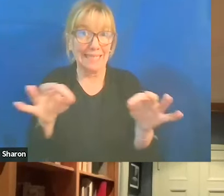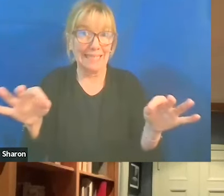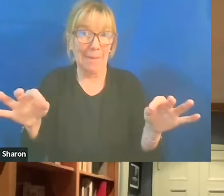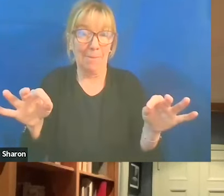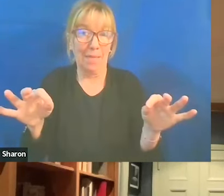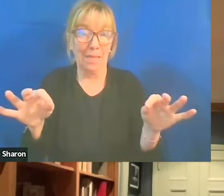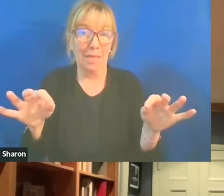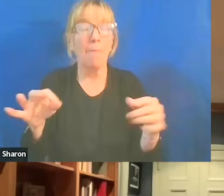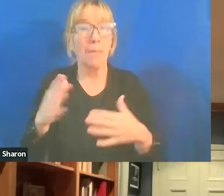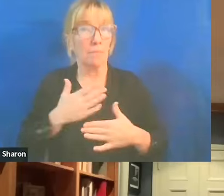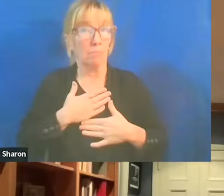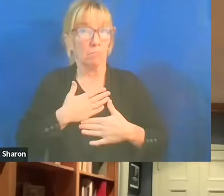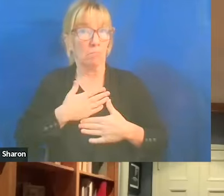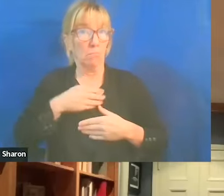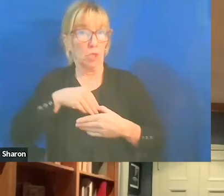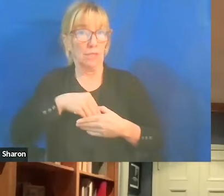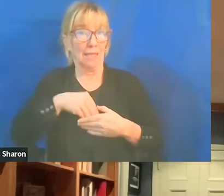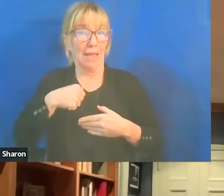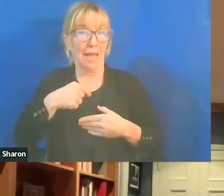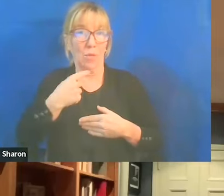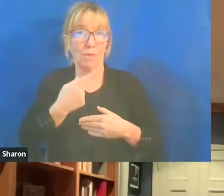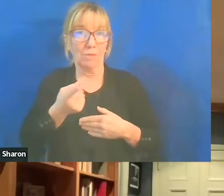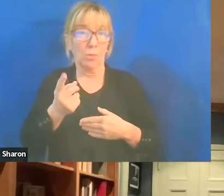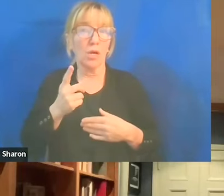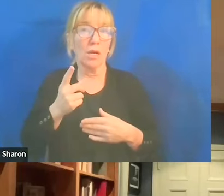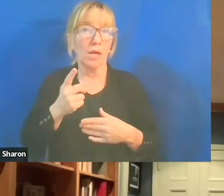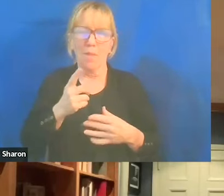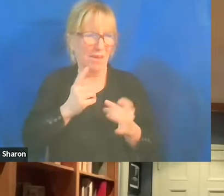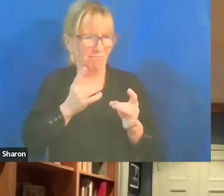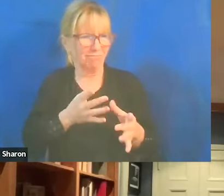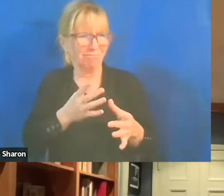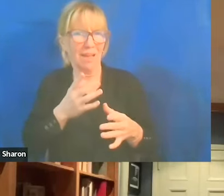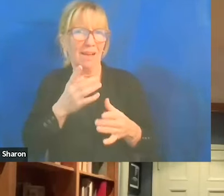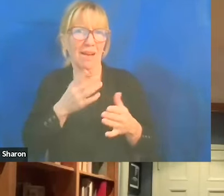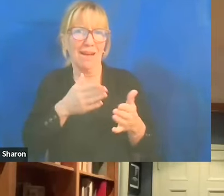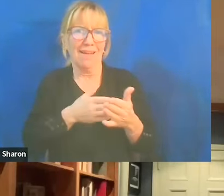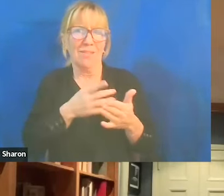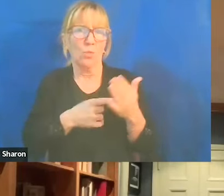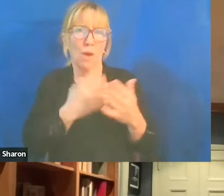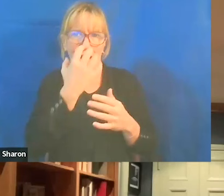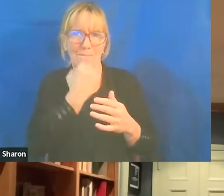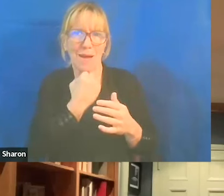you know, I would've deplored, obviously, what Hamas was doing, as a President, I probably would not have.